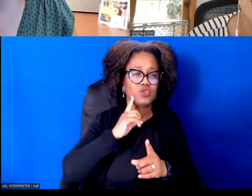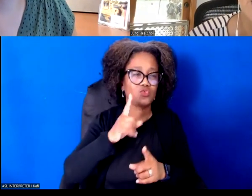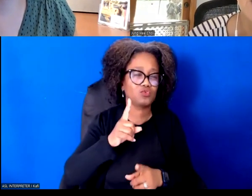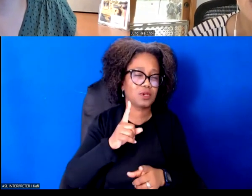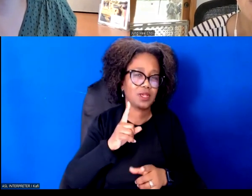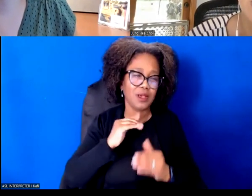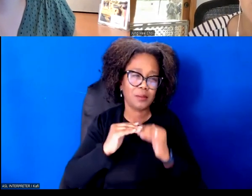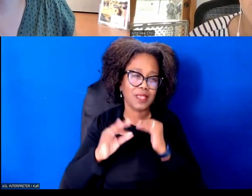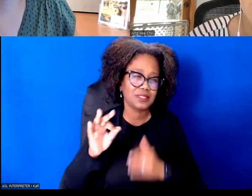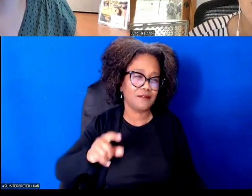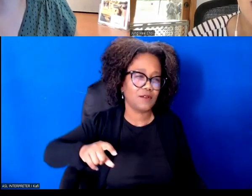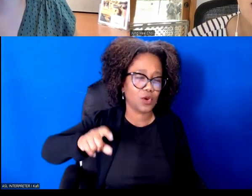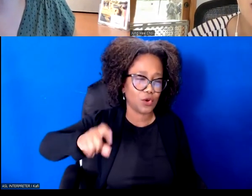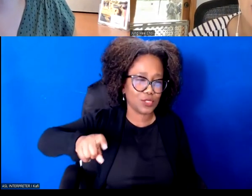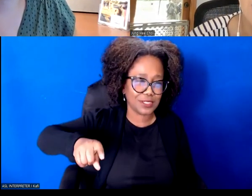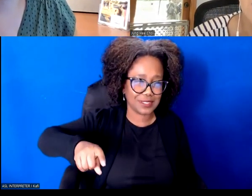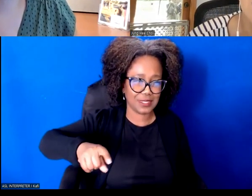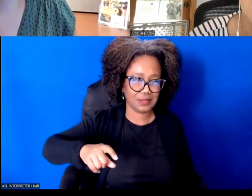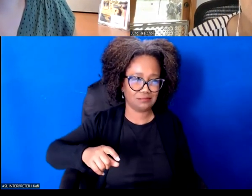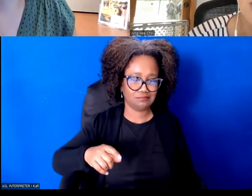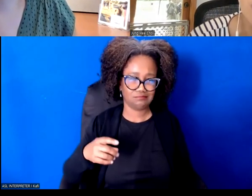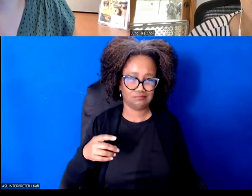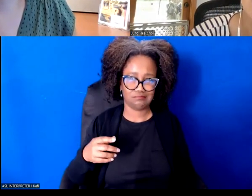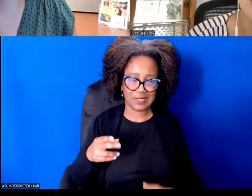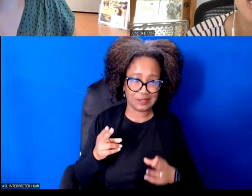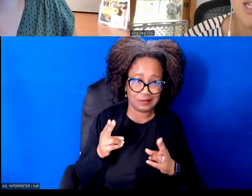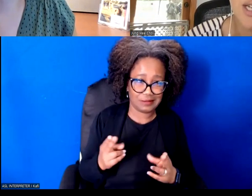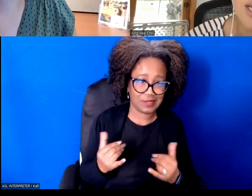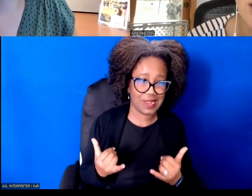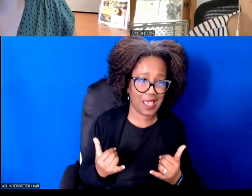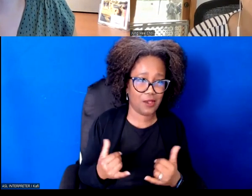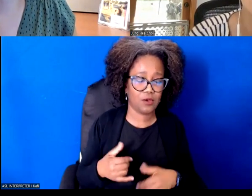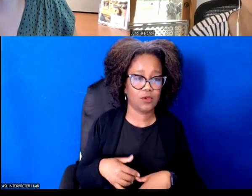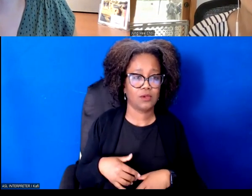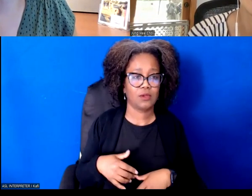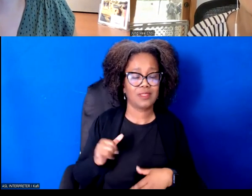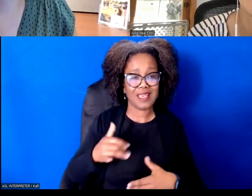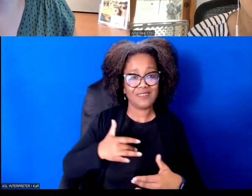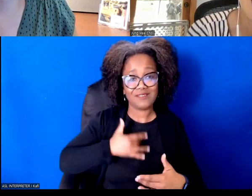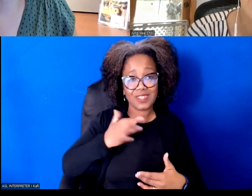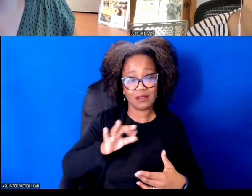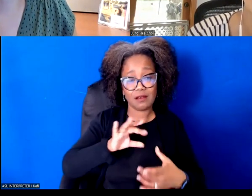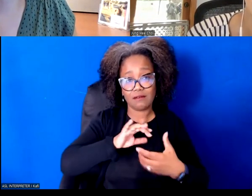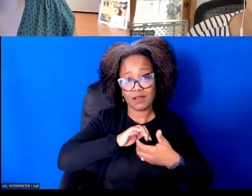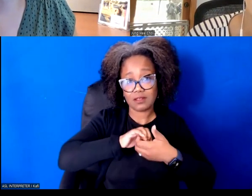Right. So the mutualism and solidarity are so urgently needed to the point of our actual survival